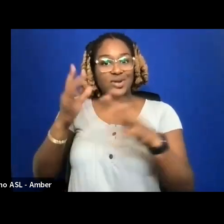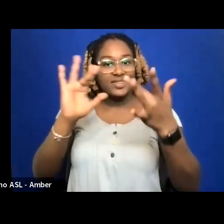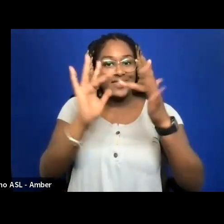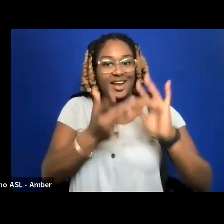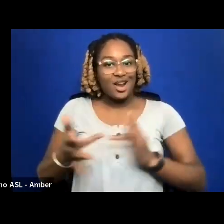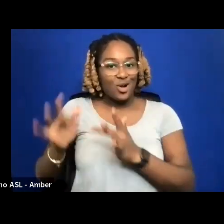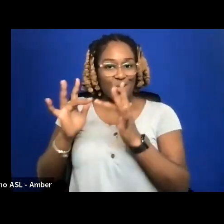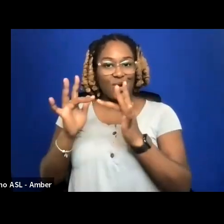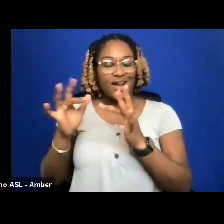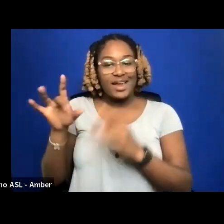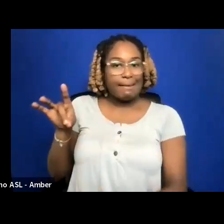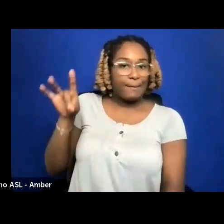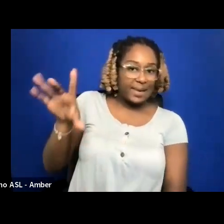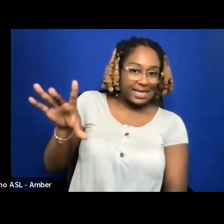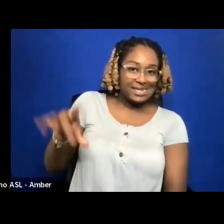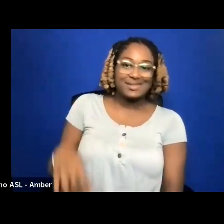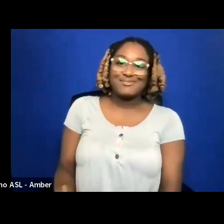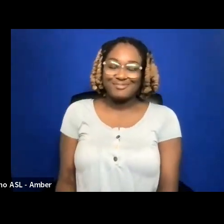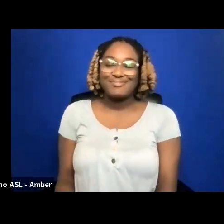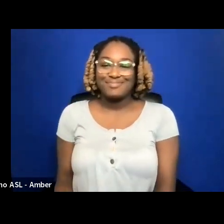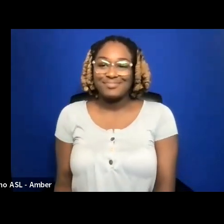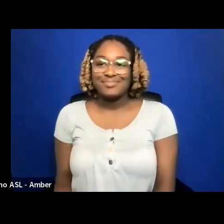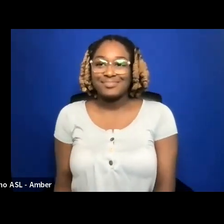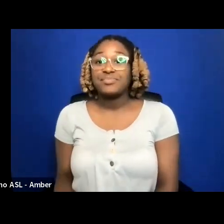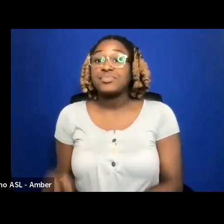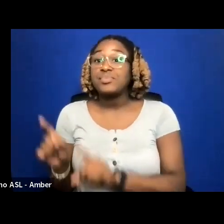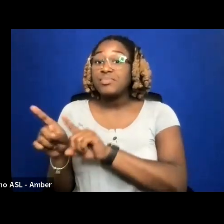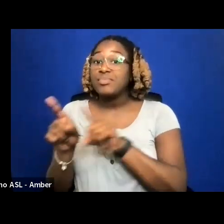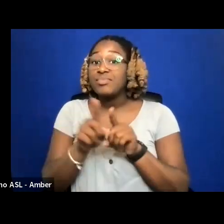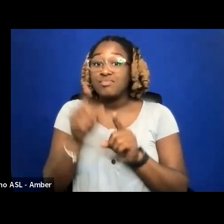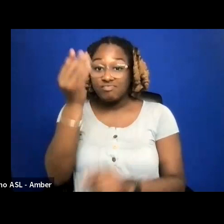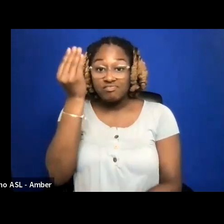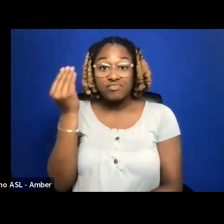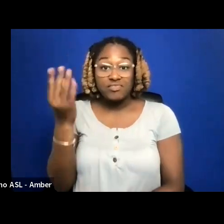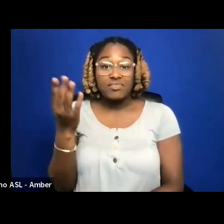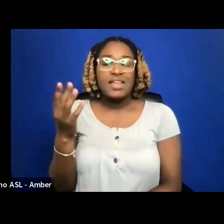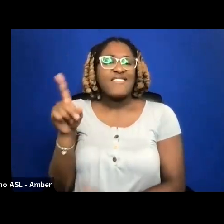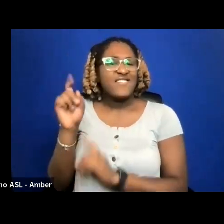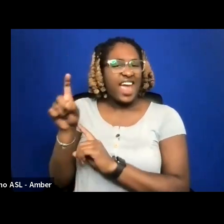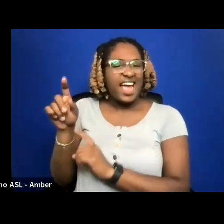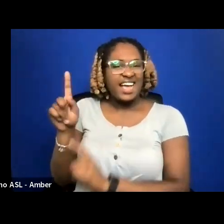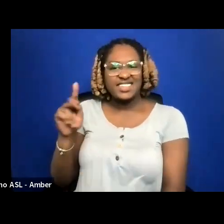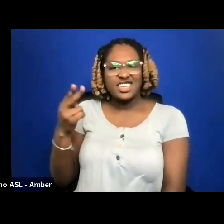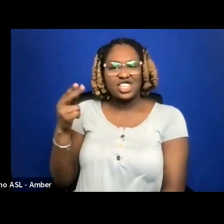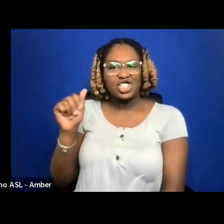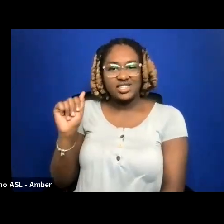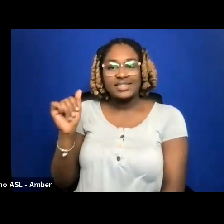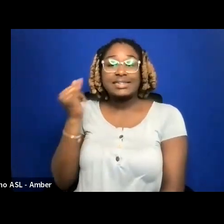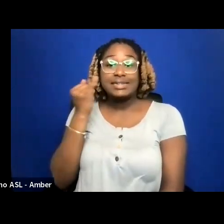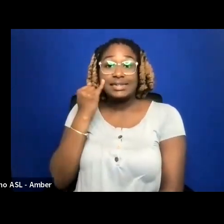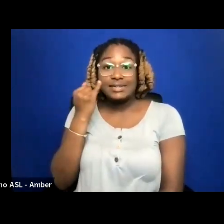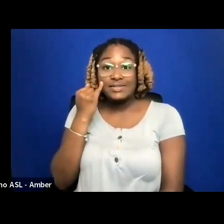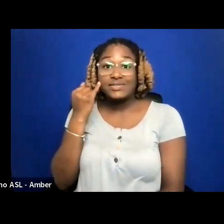I SHOULD ALSO NOTE I'VE ASKED THAT IF WHILE I'M TALKING SINCE I'M READING TEXT IF ANYTHING IS